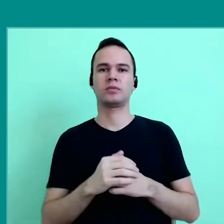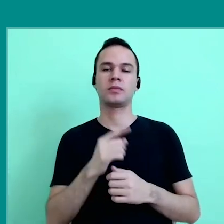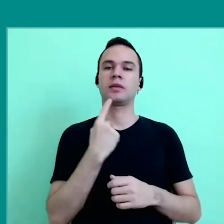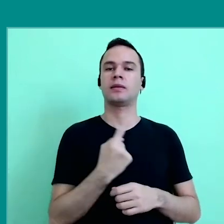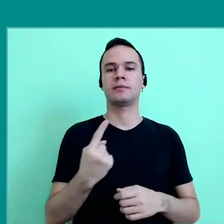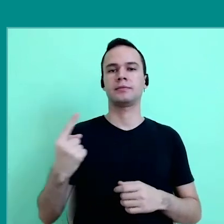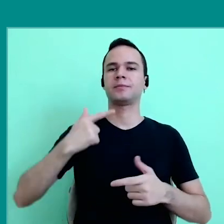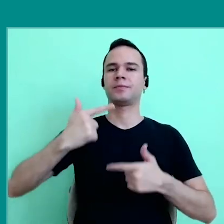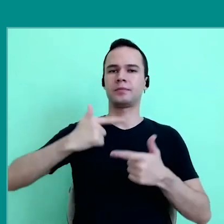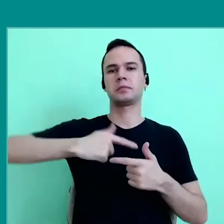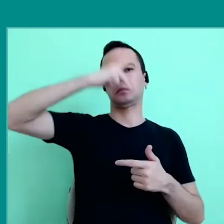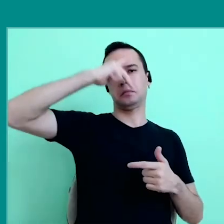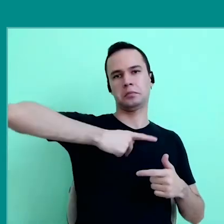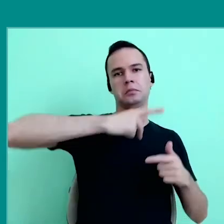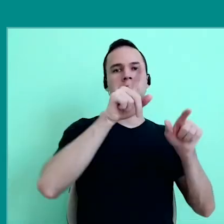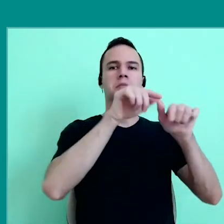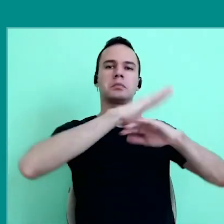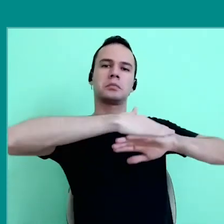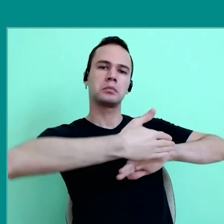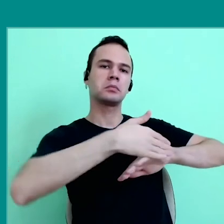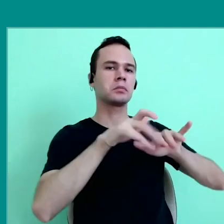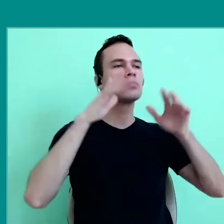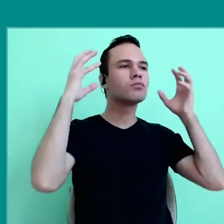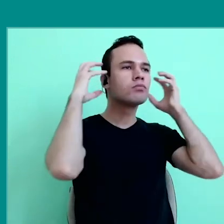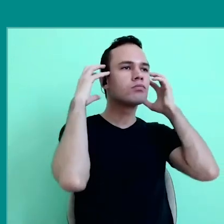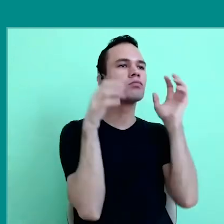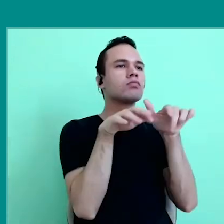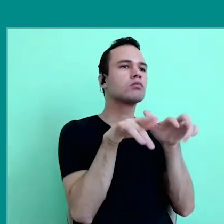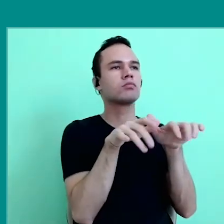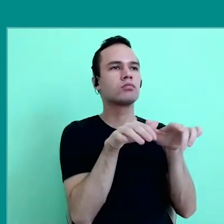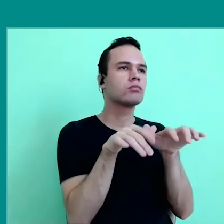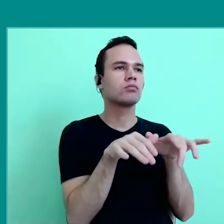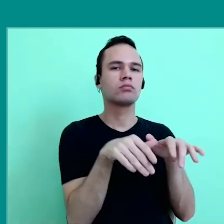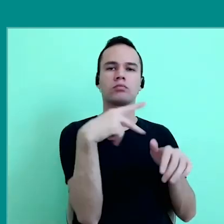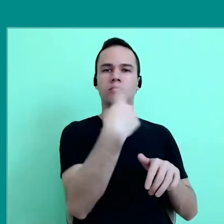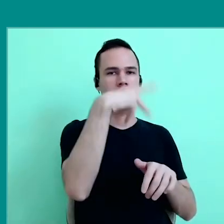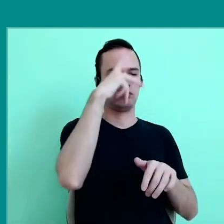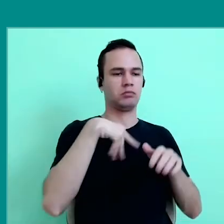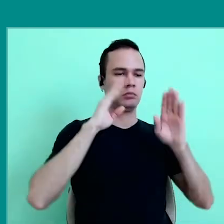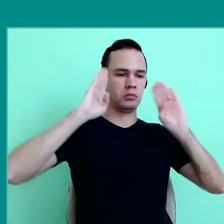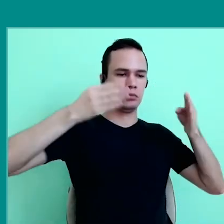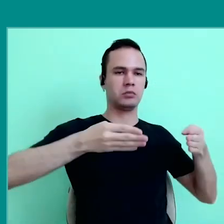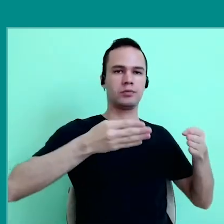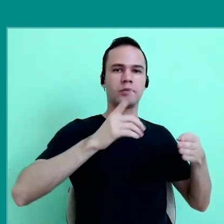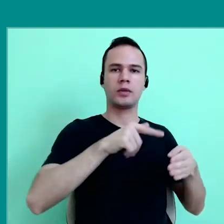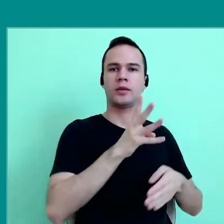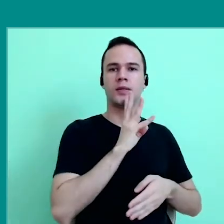Each one is working alone, with headphones, isolated, focused on itself, delegating knowledge,